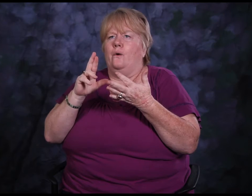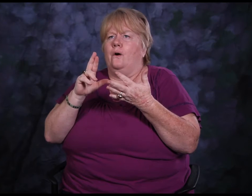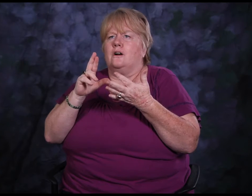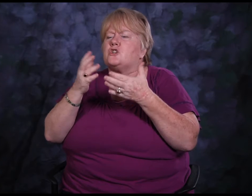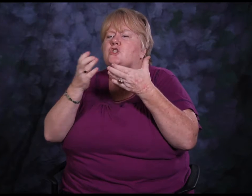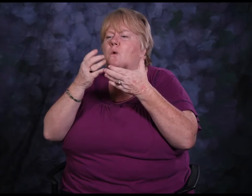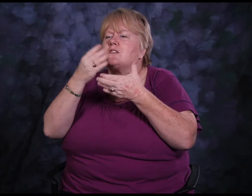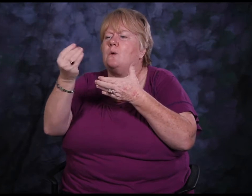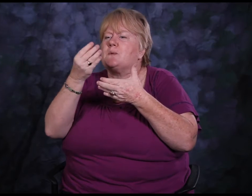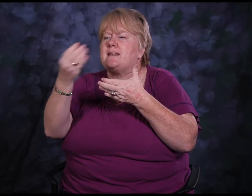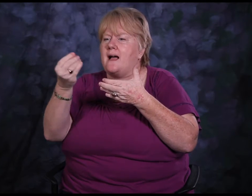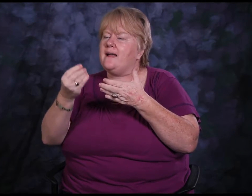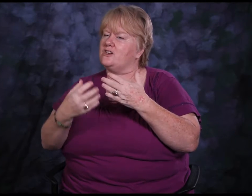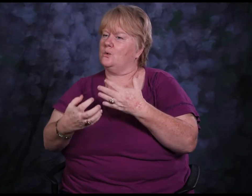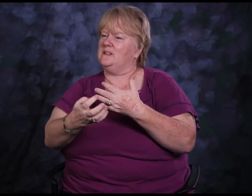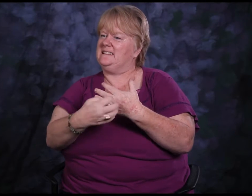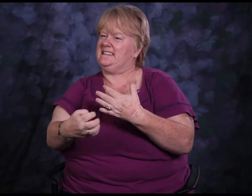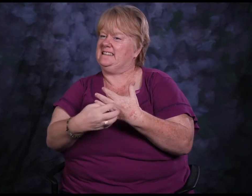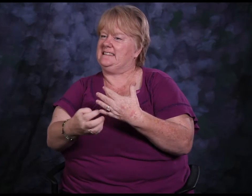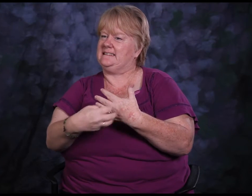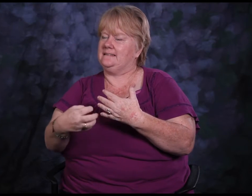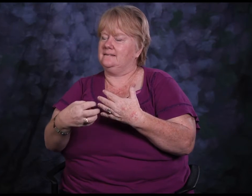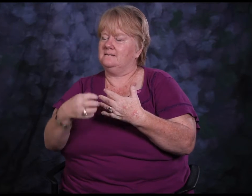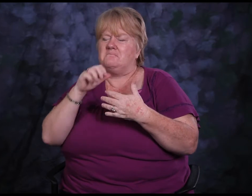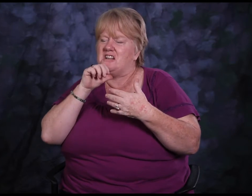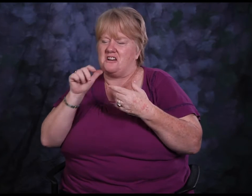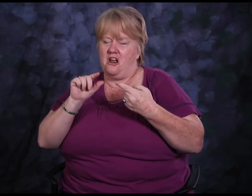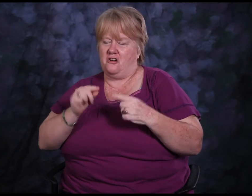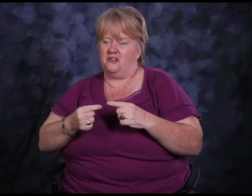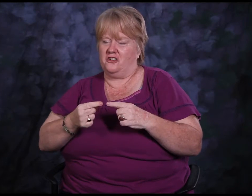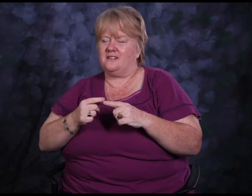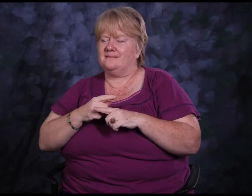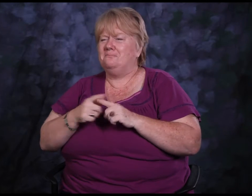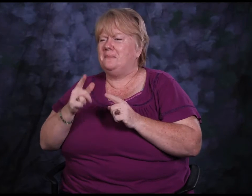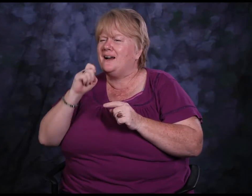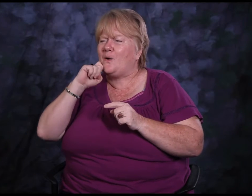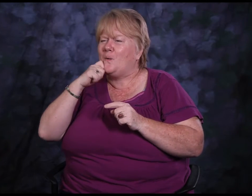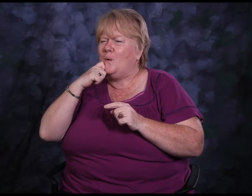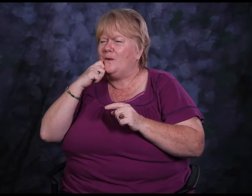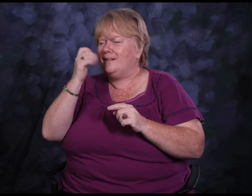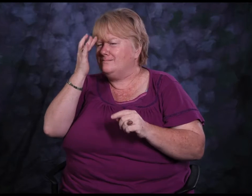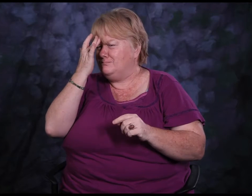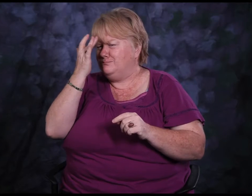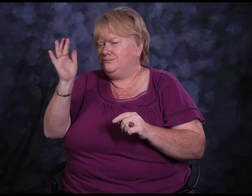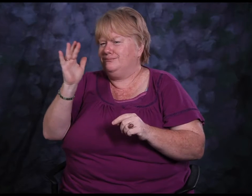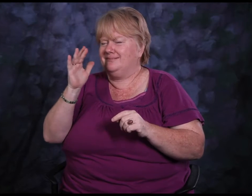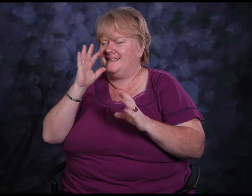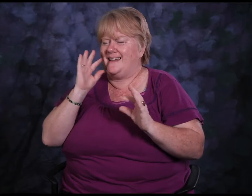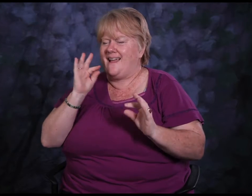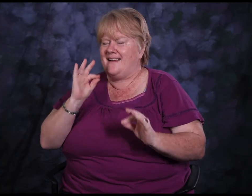she will tap my foot to tell me. It doesn't hurt it's actually pretty cool she's brilliant.